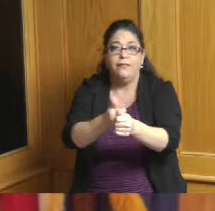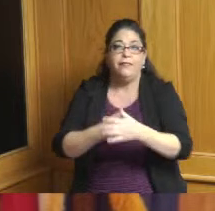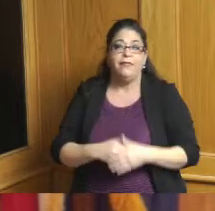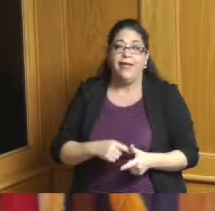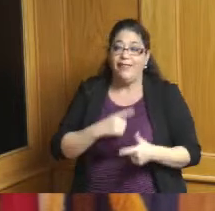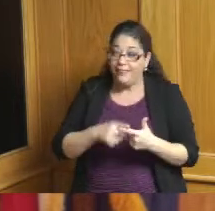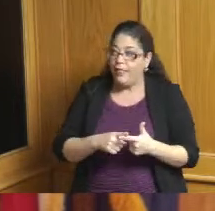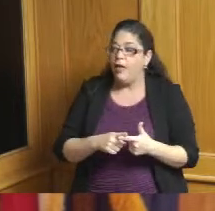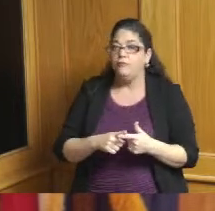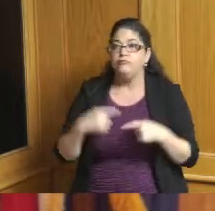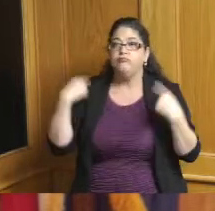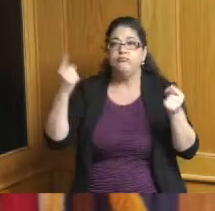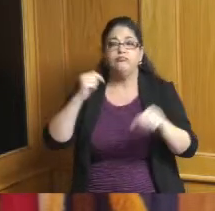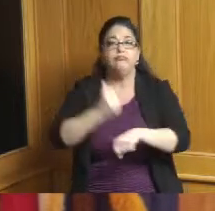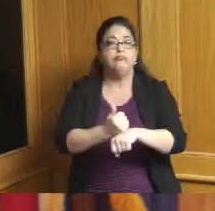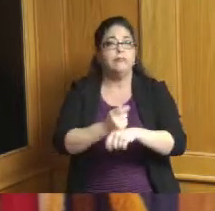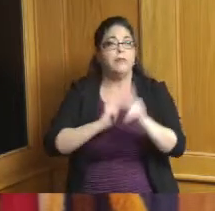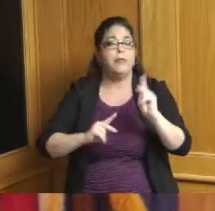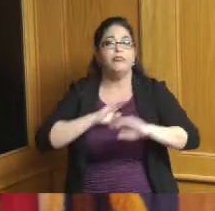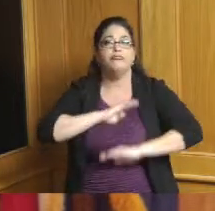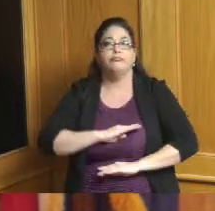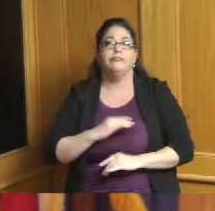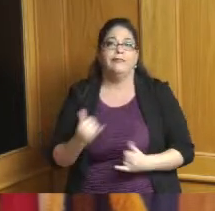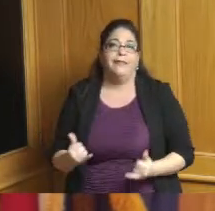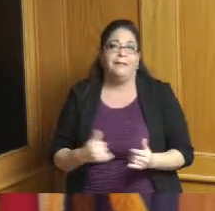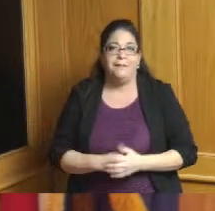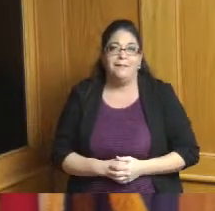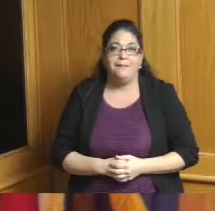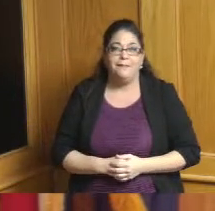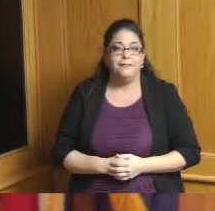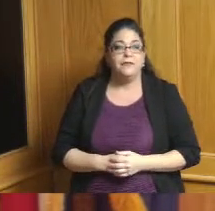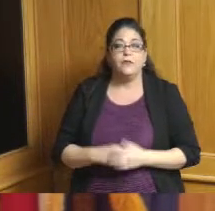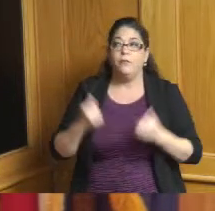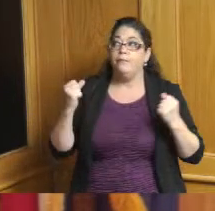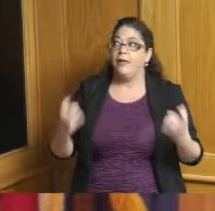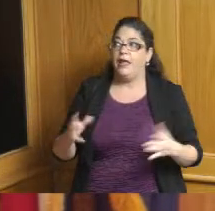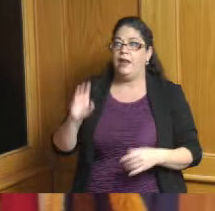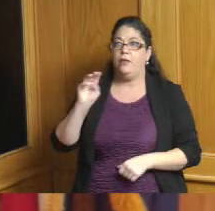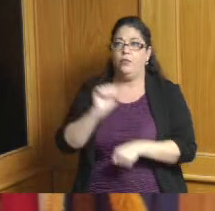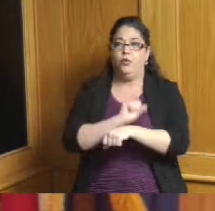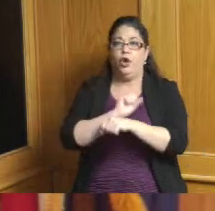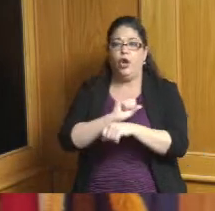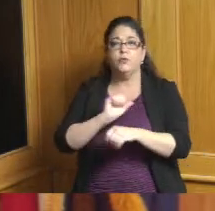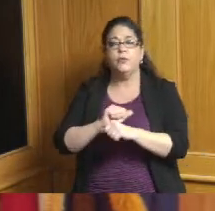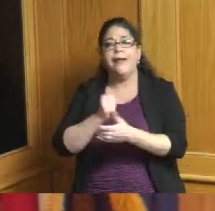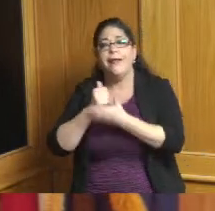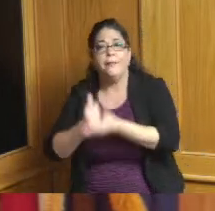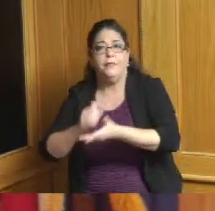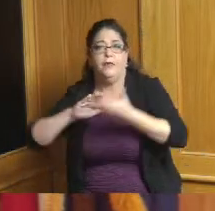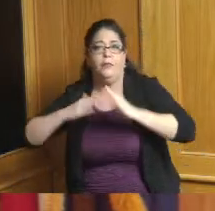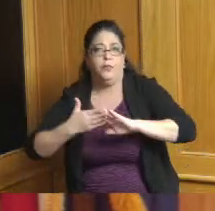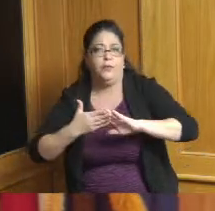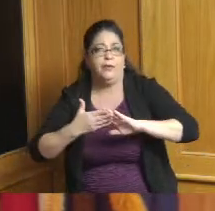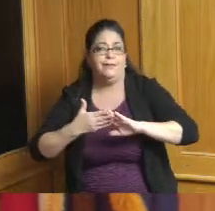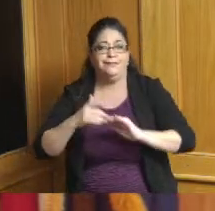continued to do a lot of work around the community one we just talked about before you